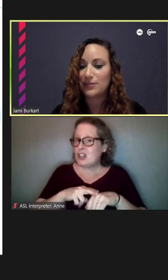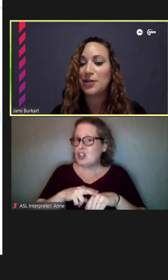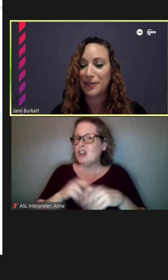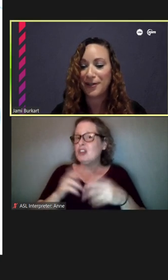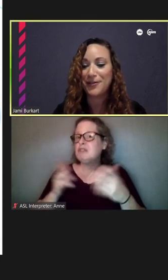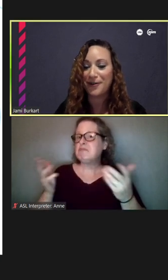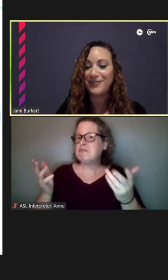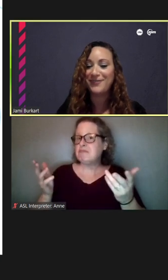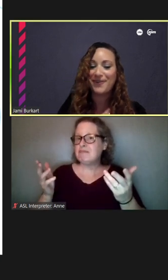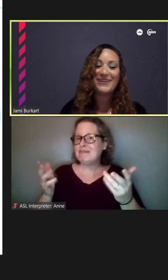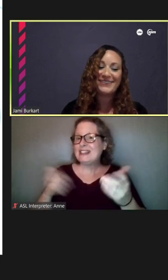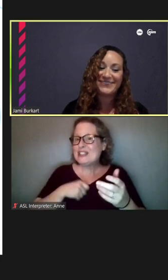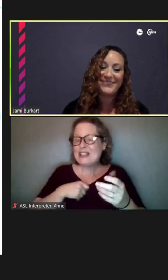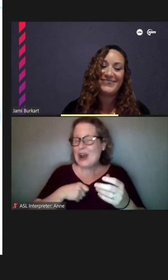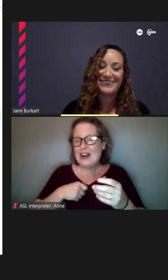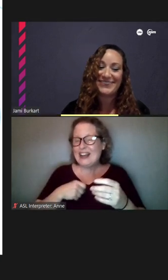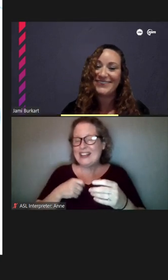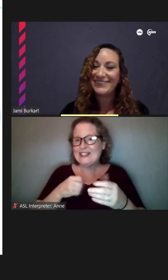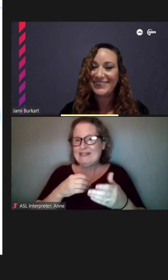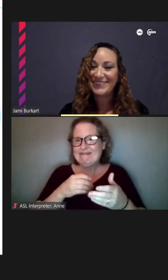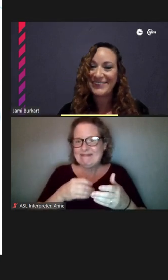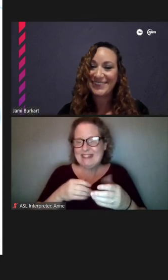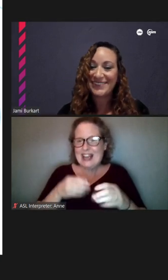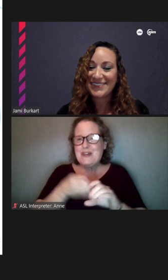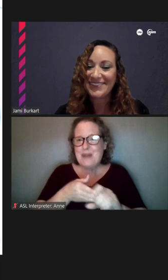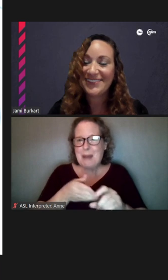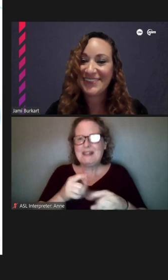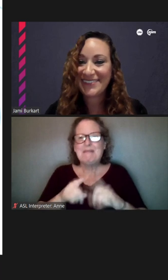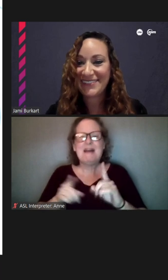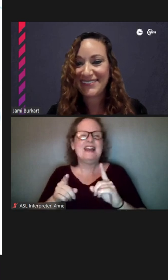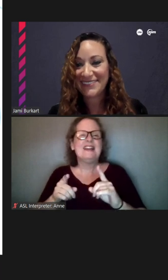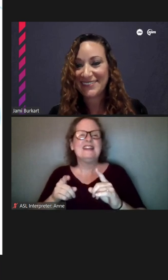Sorry to cut you off. Keep going. No, that's fine. That's fine, you know, but again, arguably that's